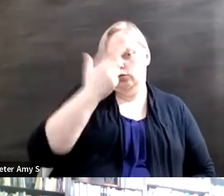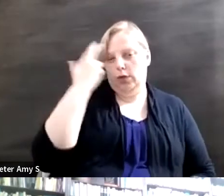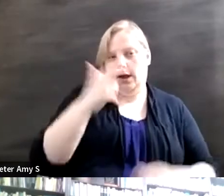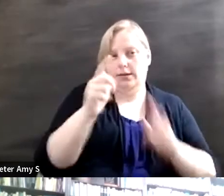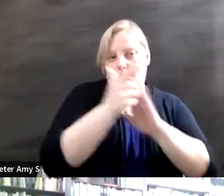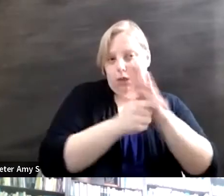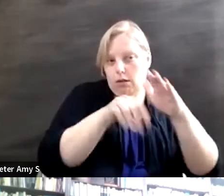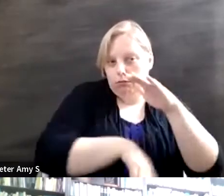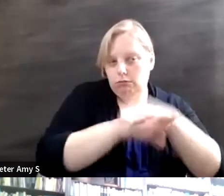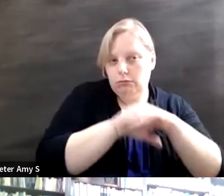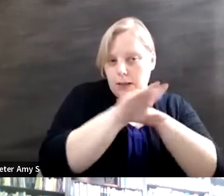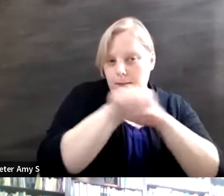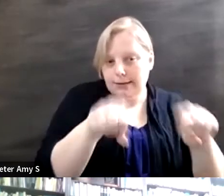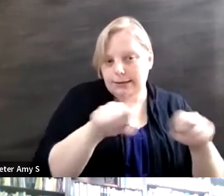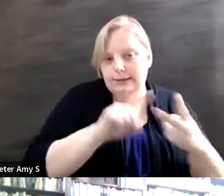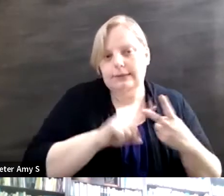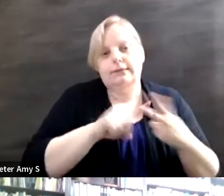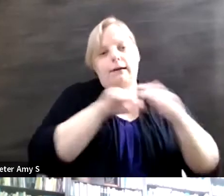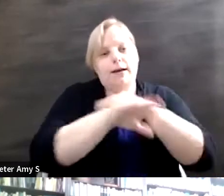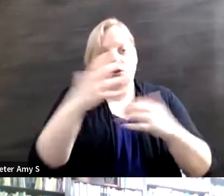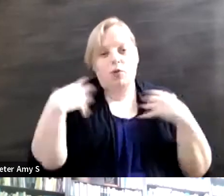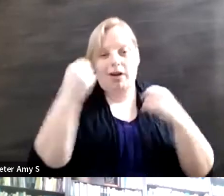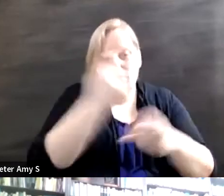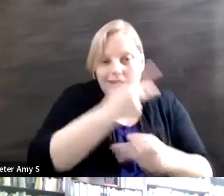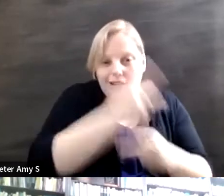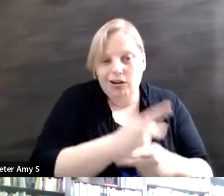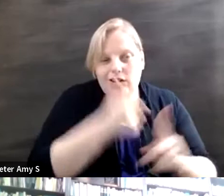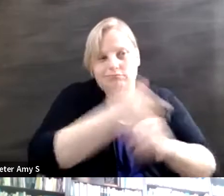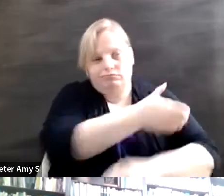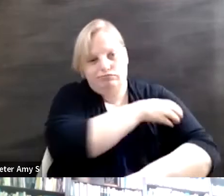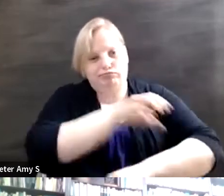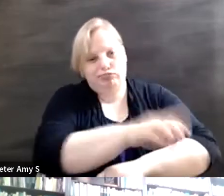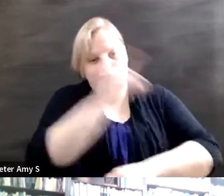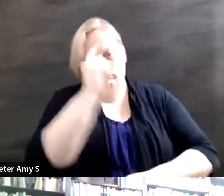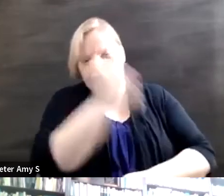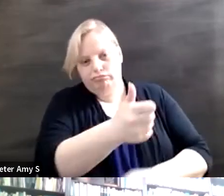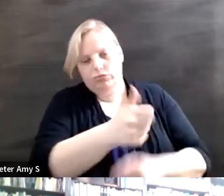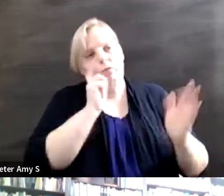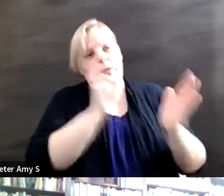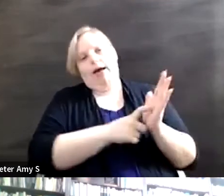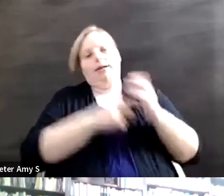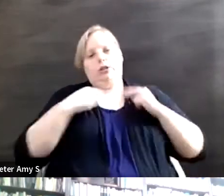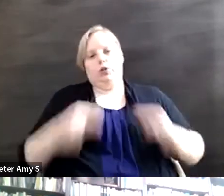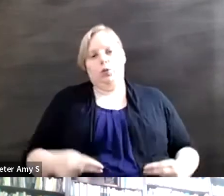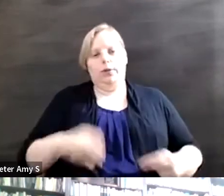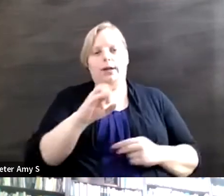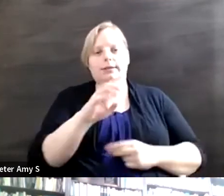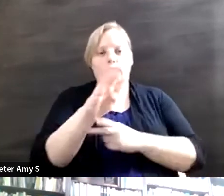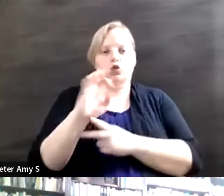autonomy, being recognized as sexual and otherwise human beings, mobility and so on and so forth, all